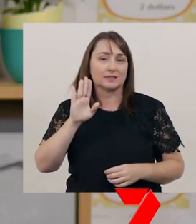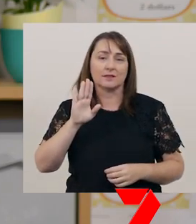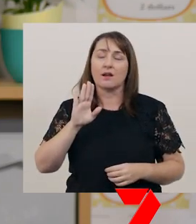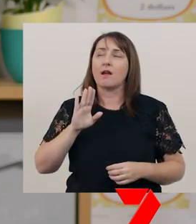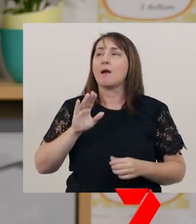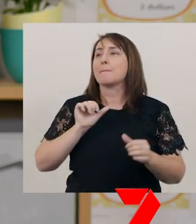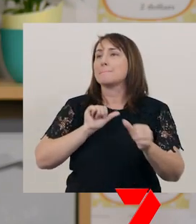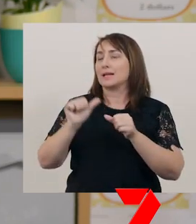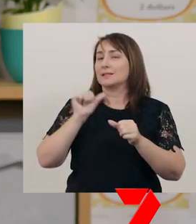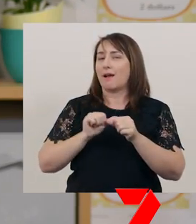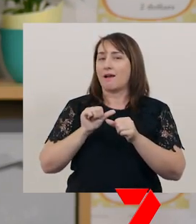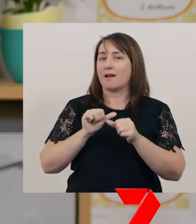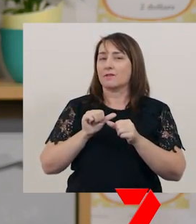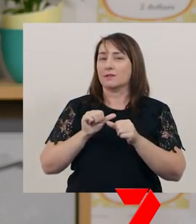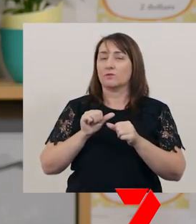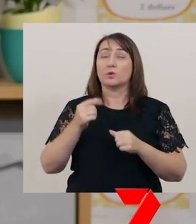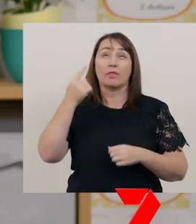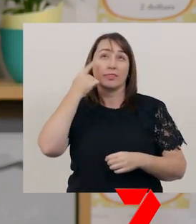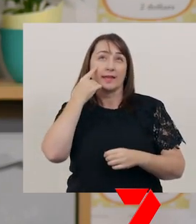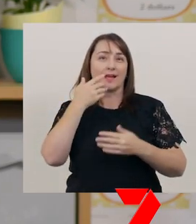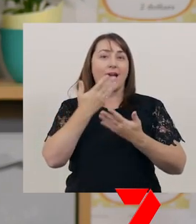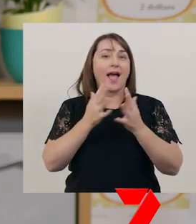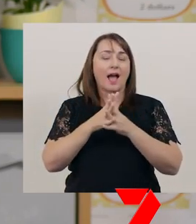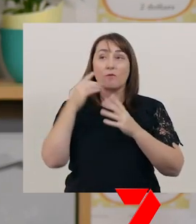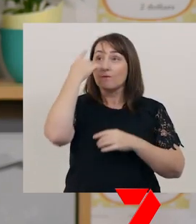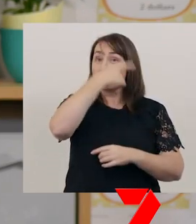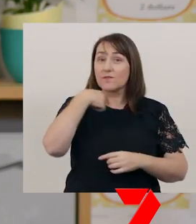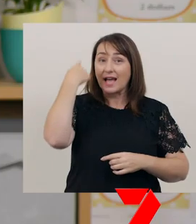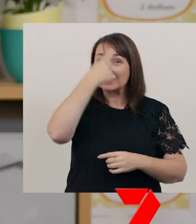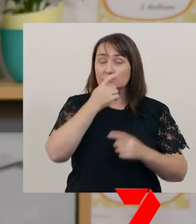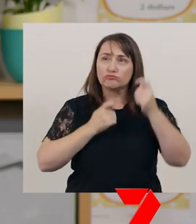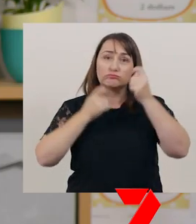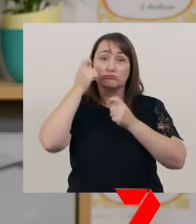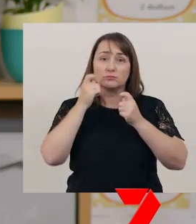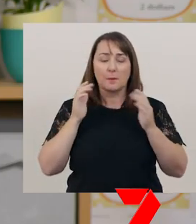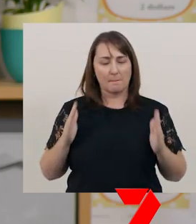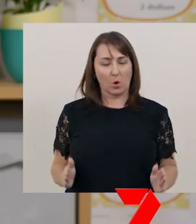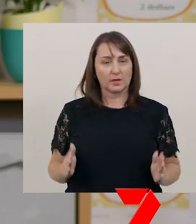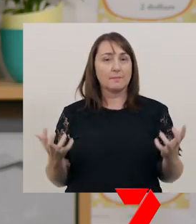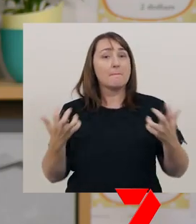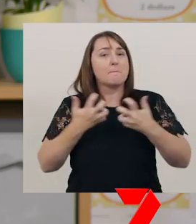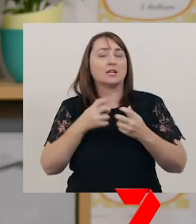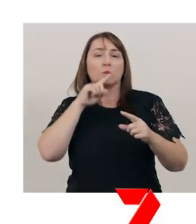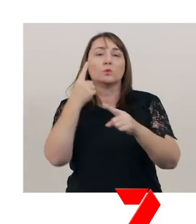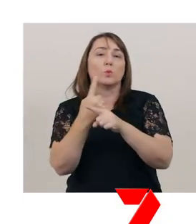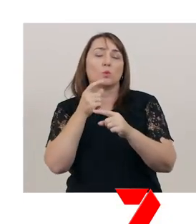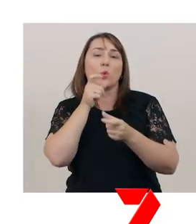by thinking about the way you use your face and body to match what you are saying.